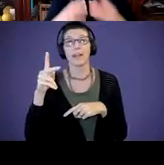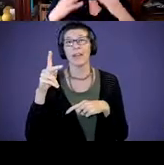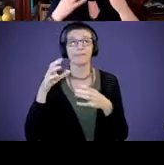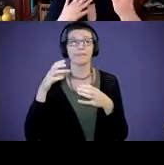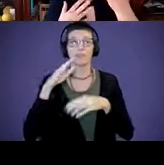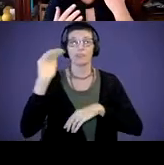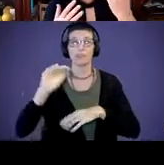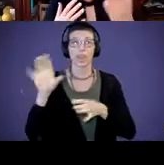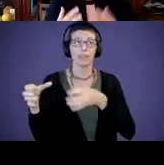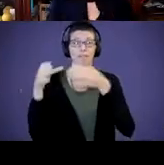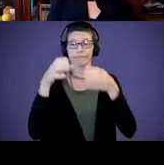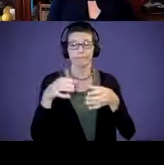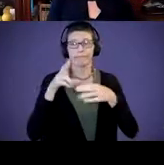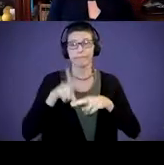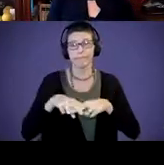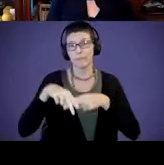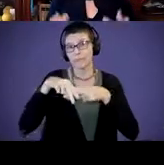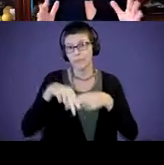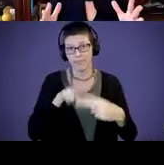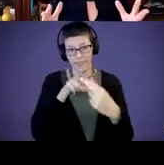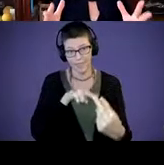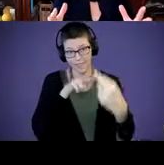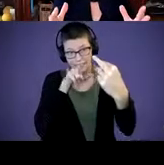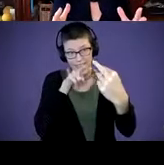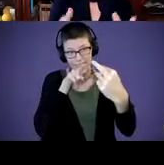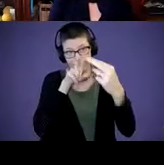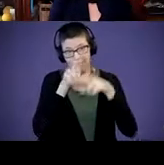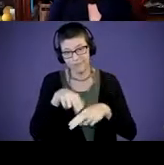We've got some eye contact with them. We're right in, we've got their attention.